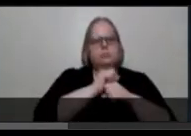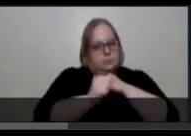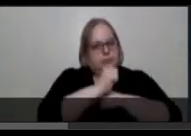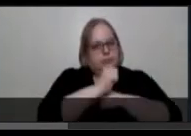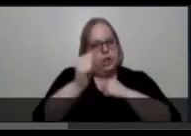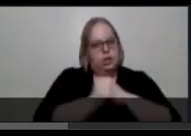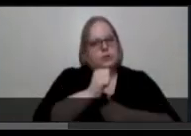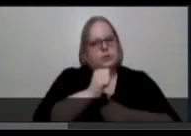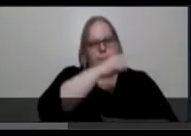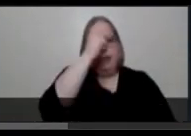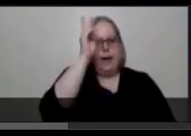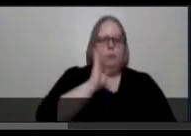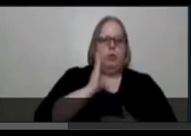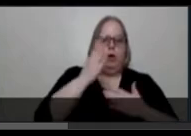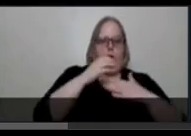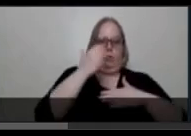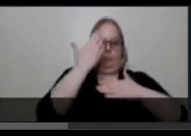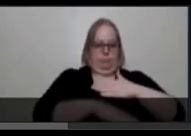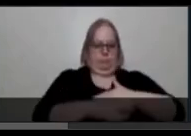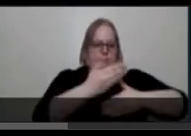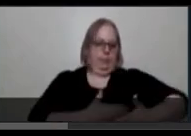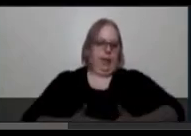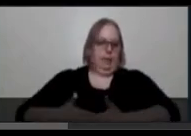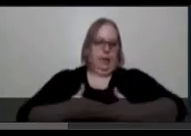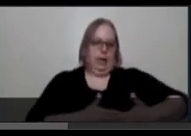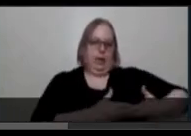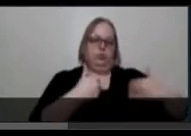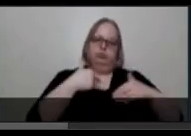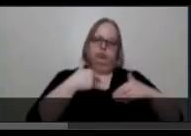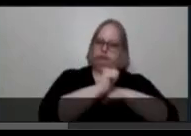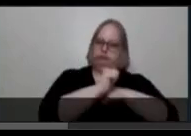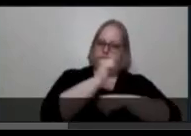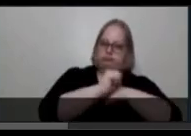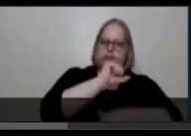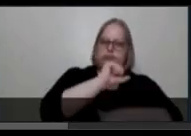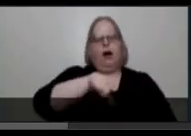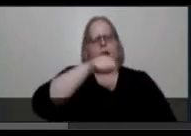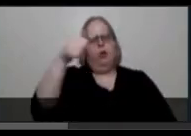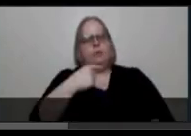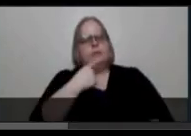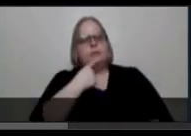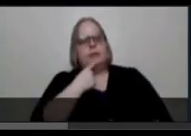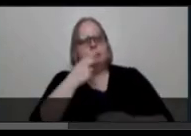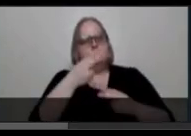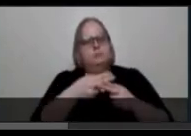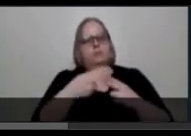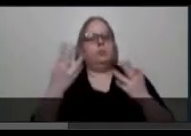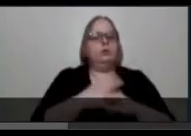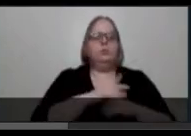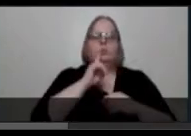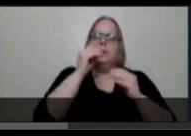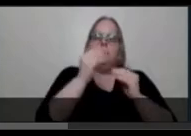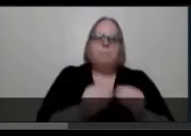Brown body into this world. Another thing he says is “It was so much more normal to imagine a white,